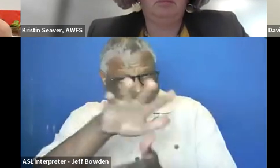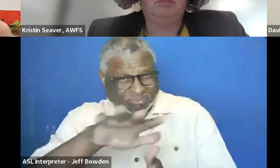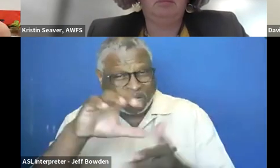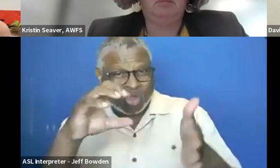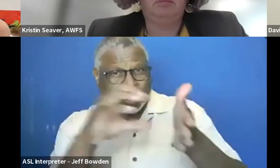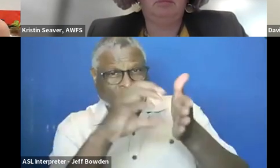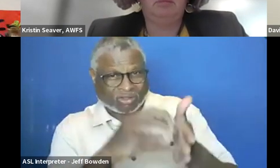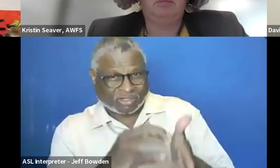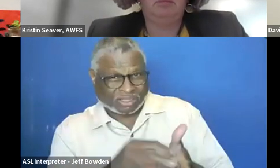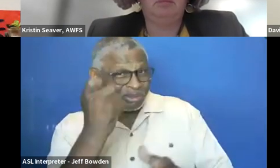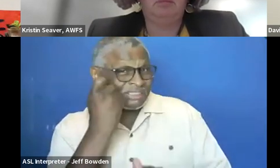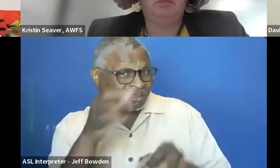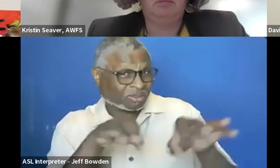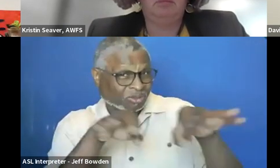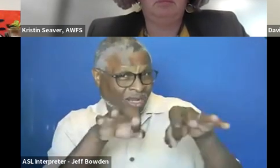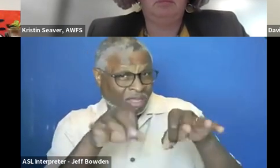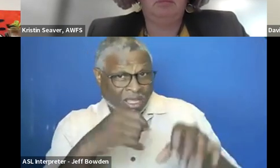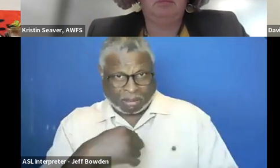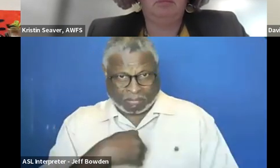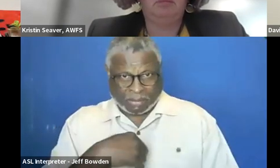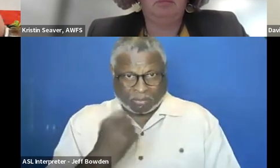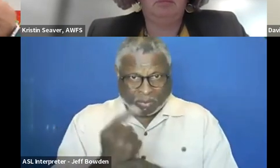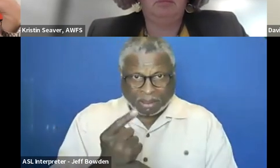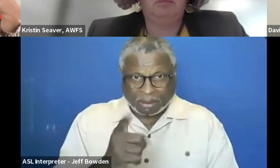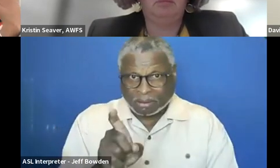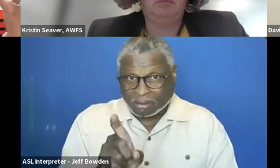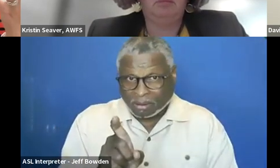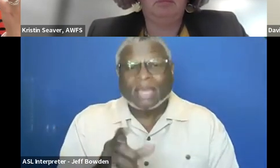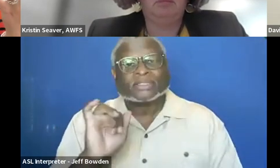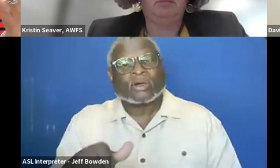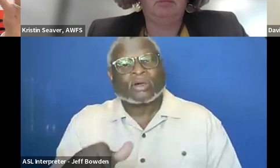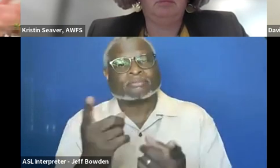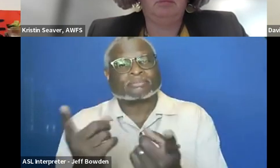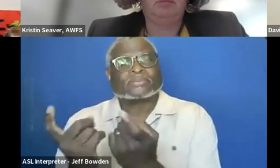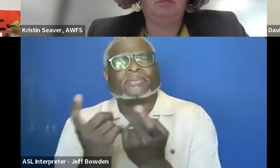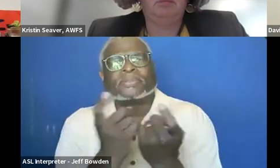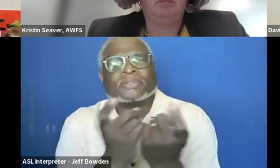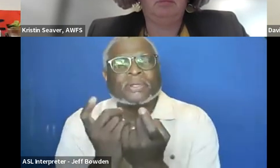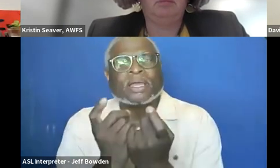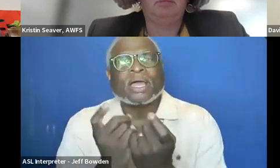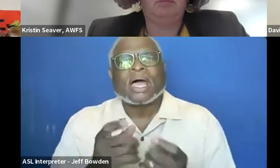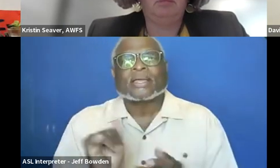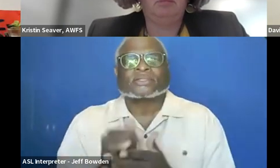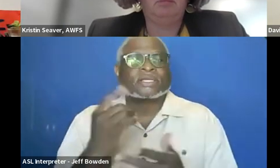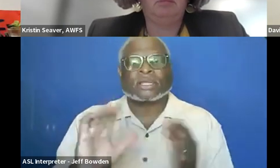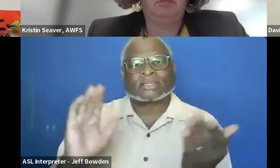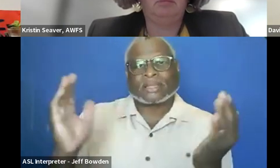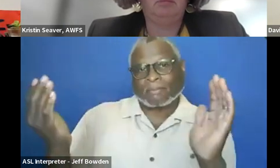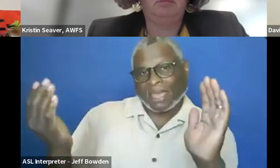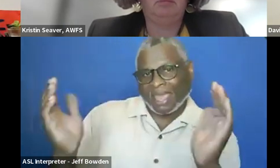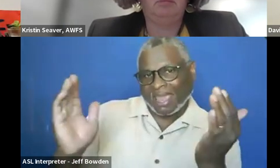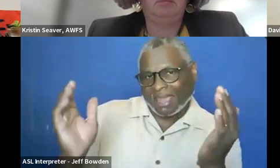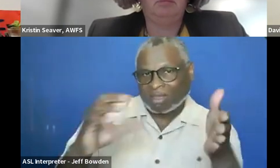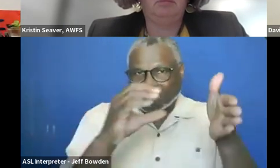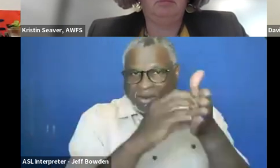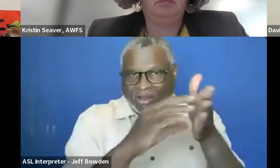The solicitation that you popped in is comparing what is in there against these clauses